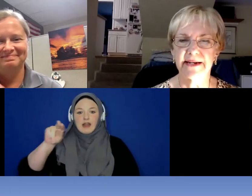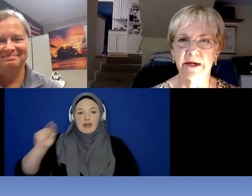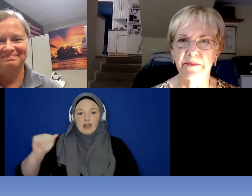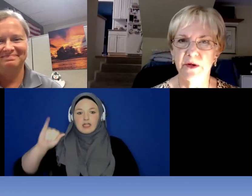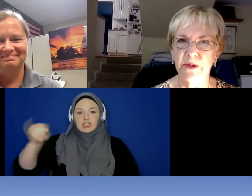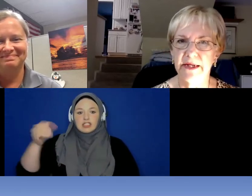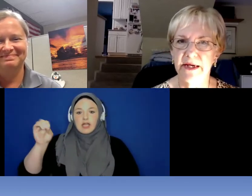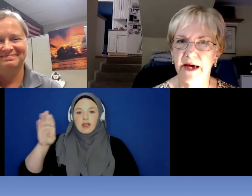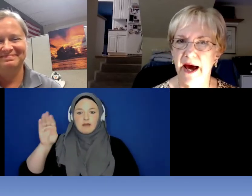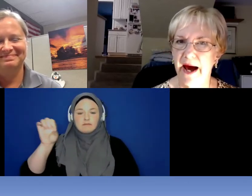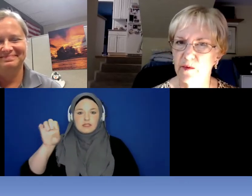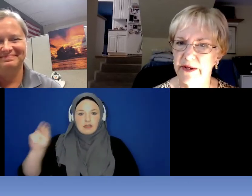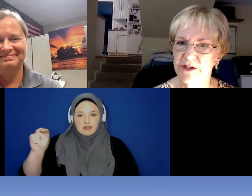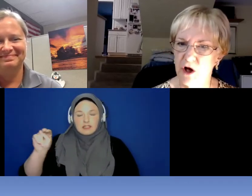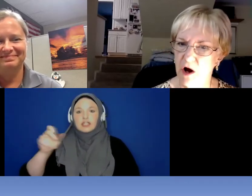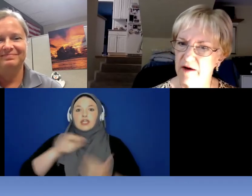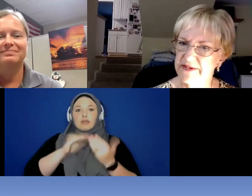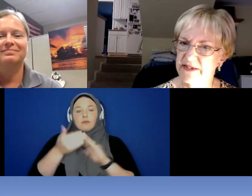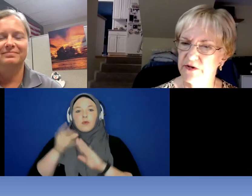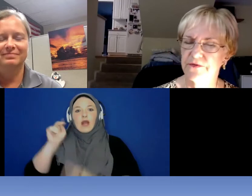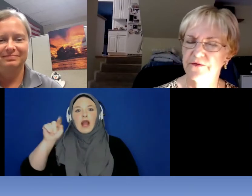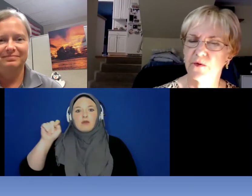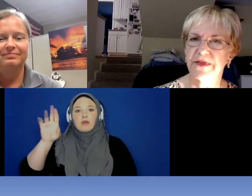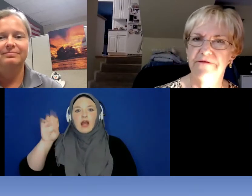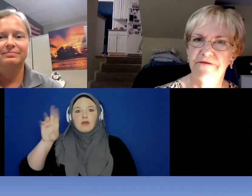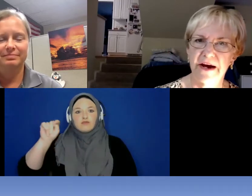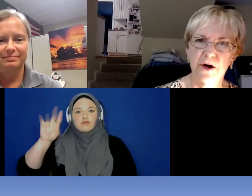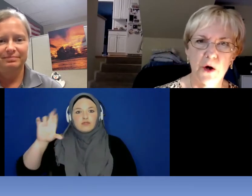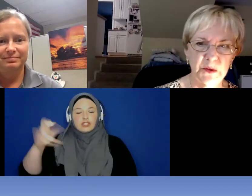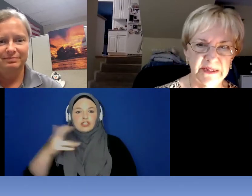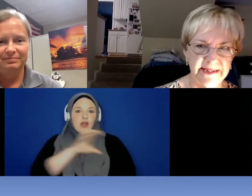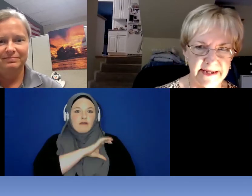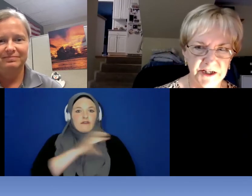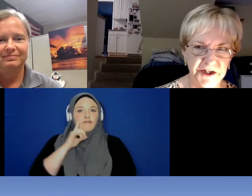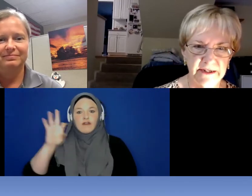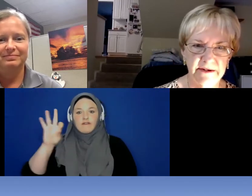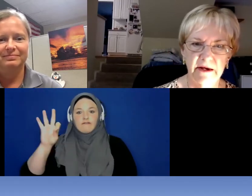Community Outreach Officer for the Fair Oaks station at